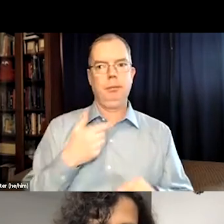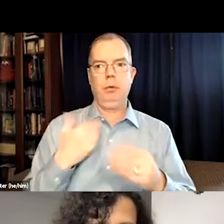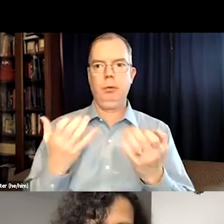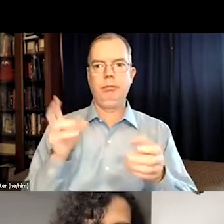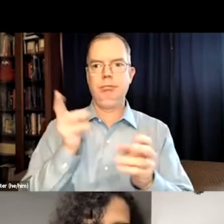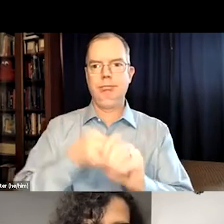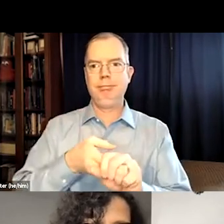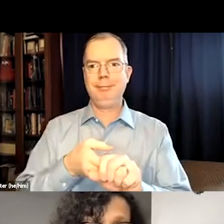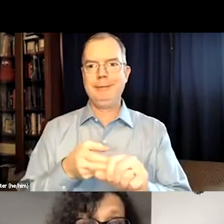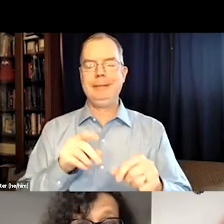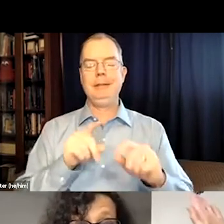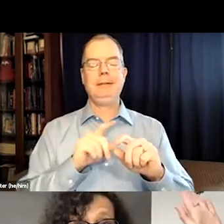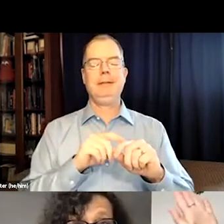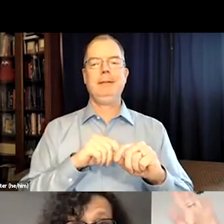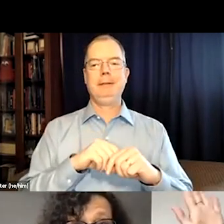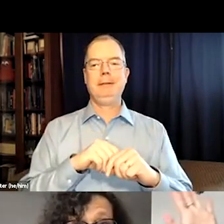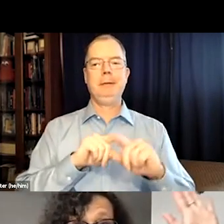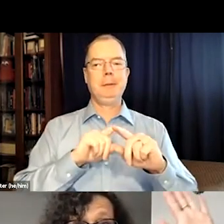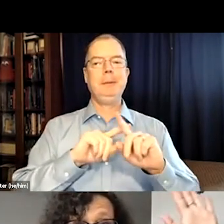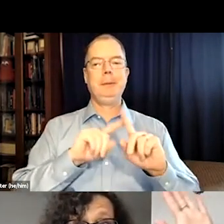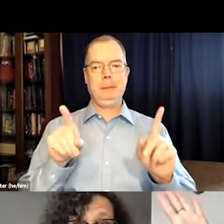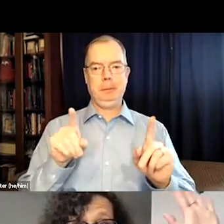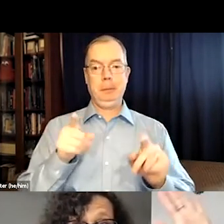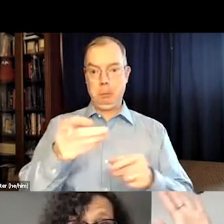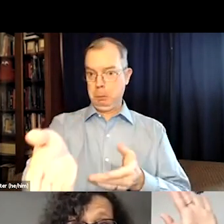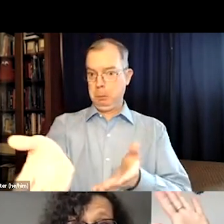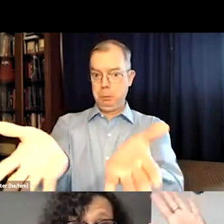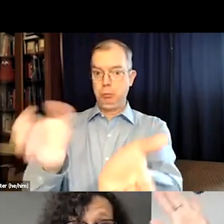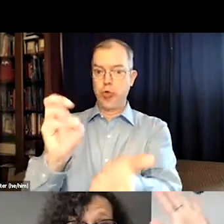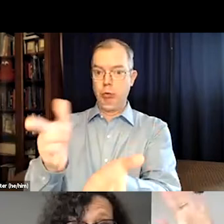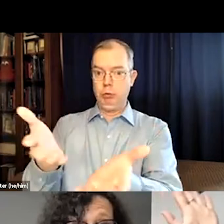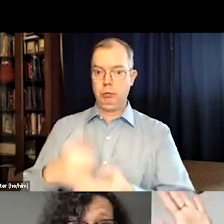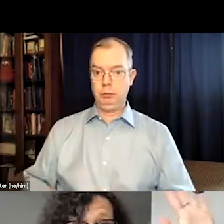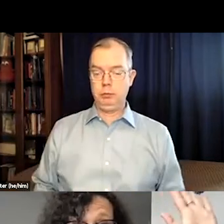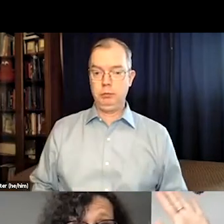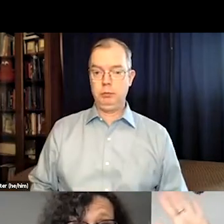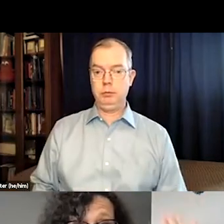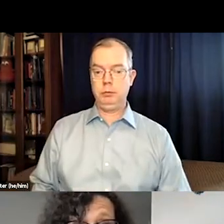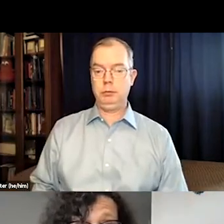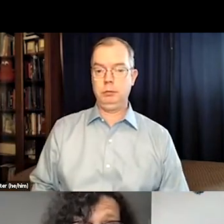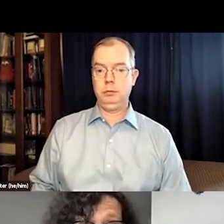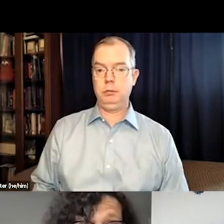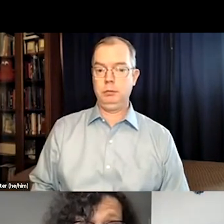So if there is, someone please let me know, because I would be happy to join. Oh, yes. Go ahead, Cheryl.